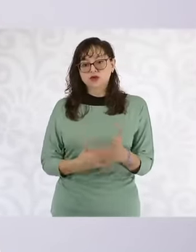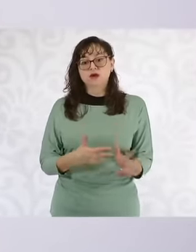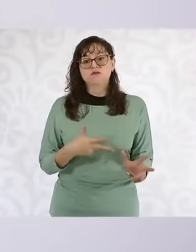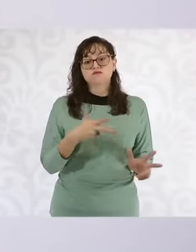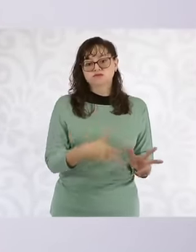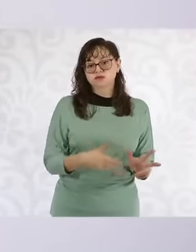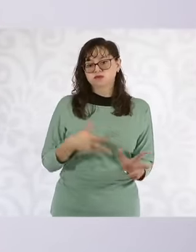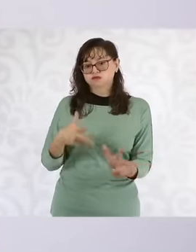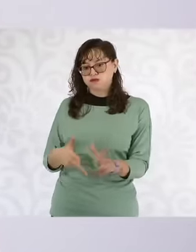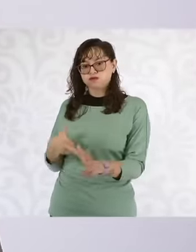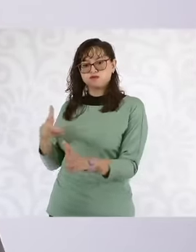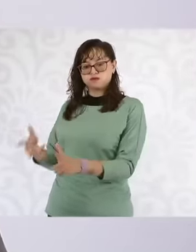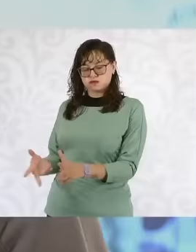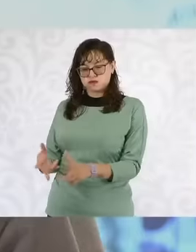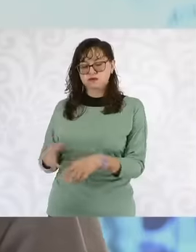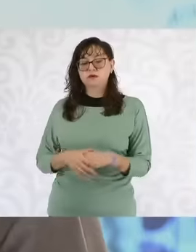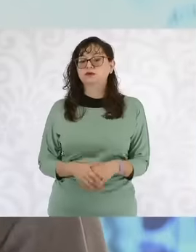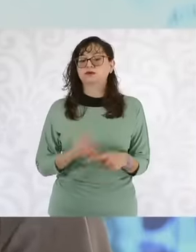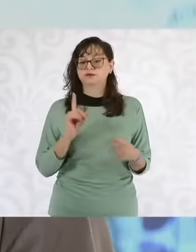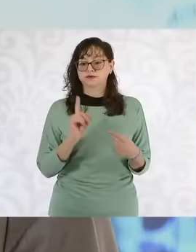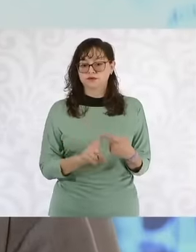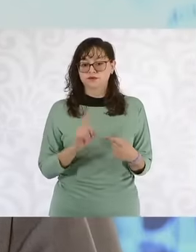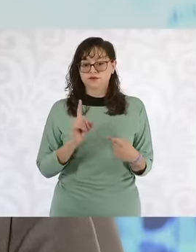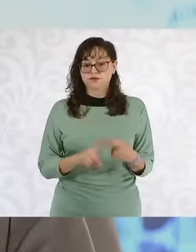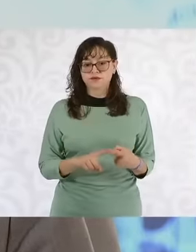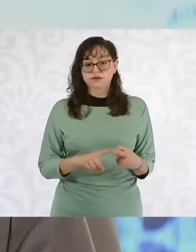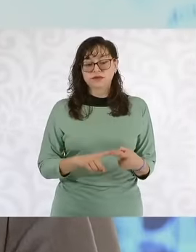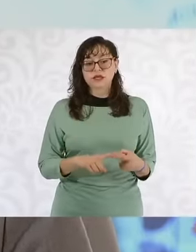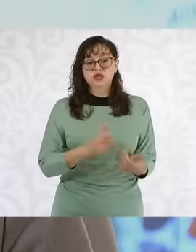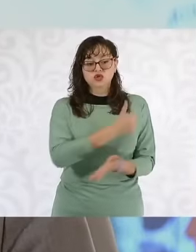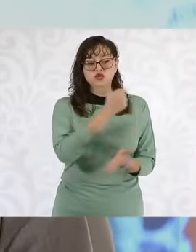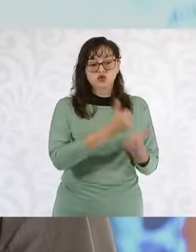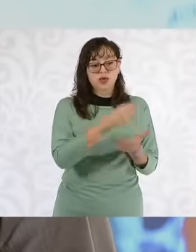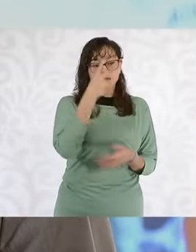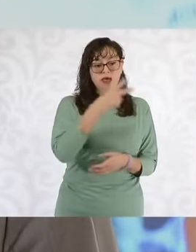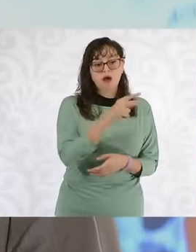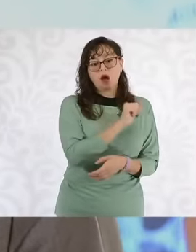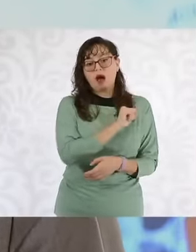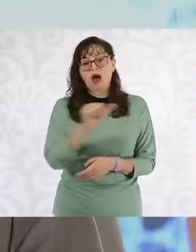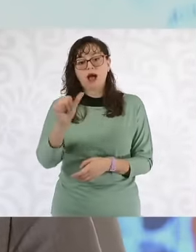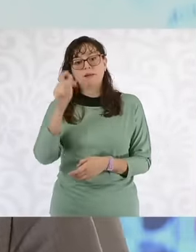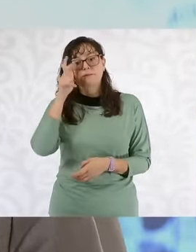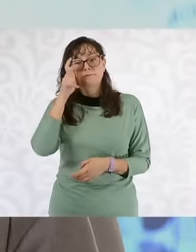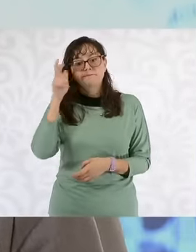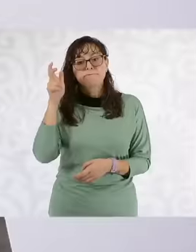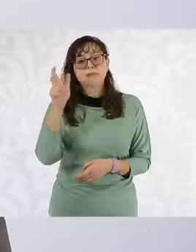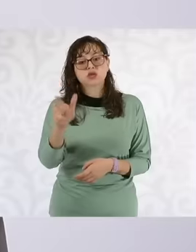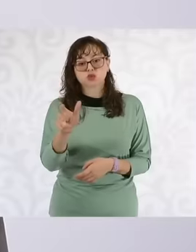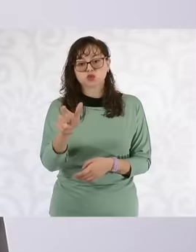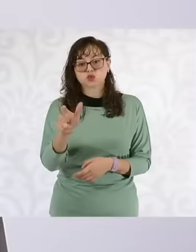administration the first is Mexico Pachuca where the people who currently take a